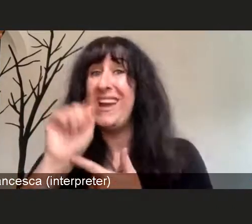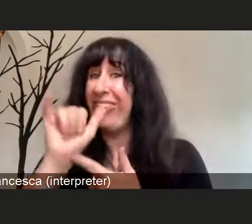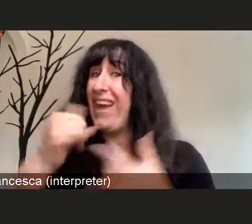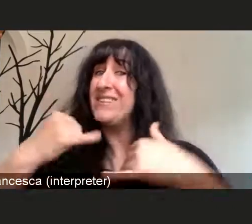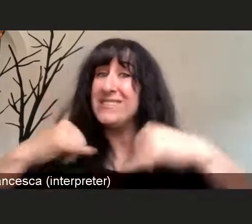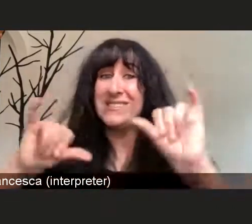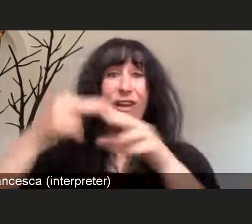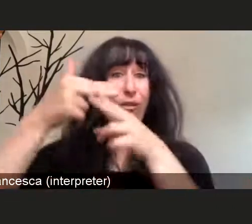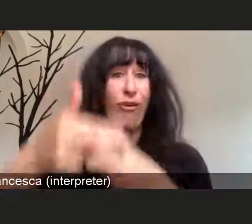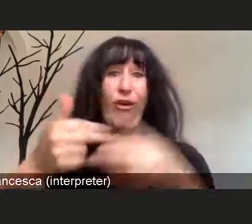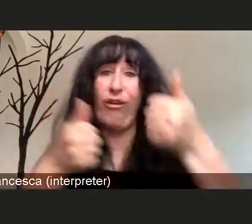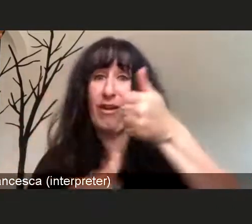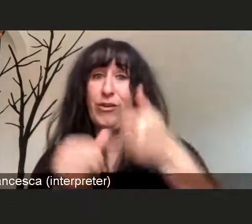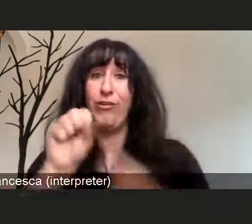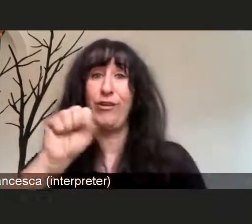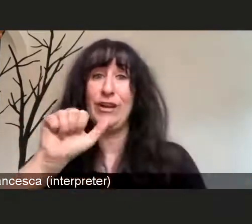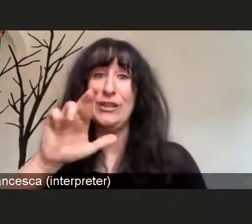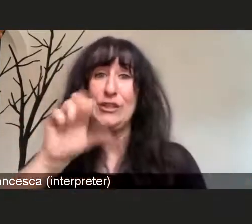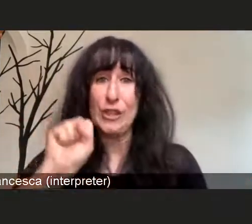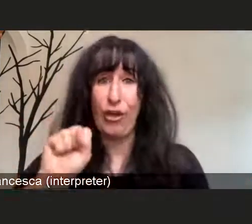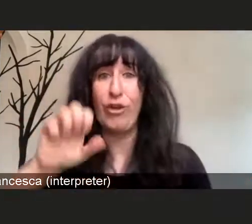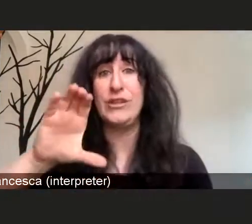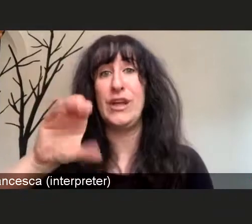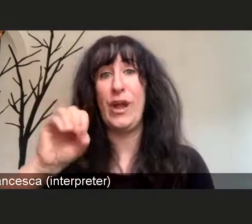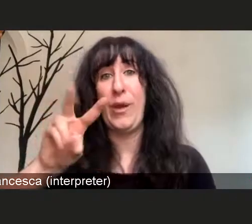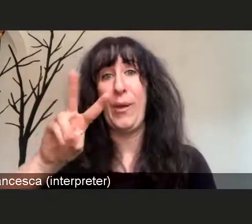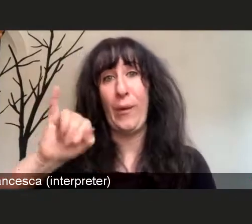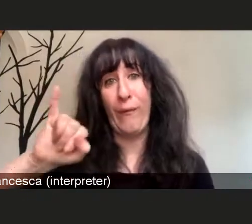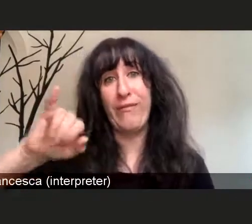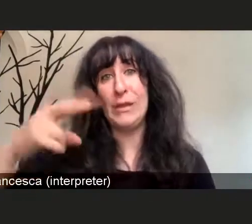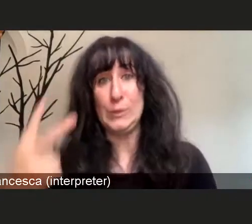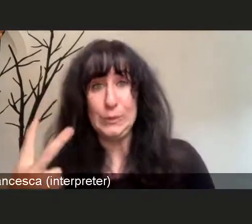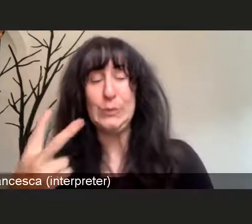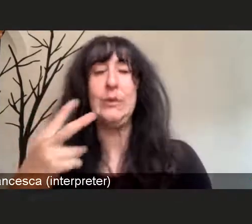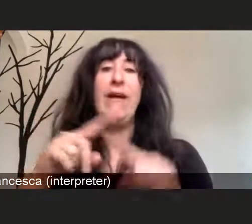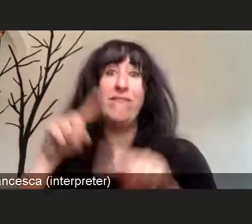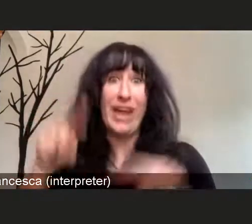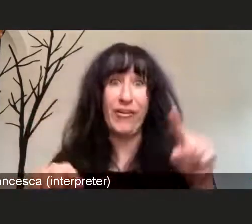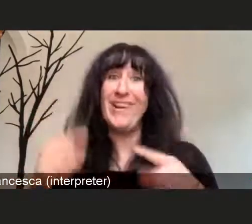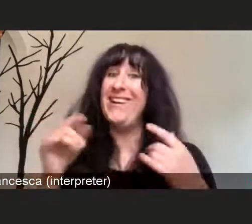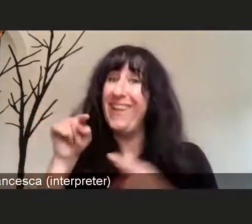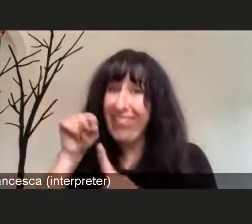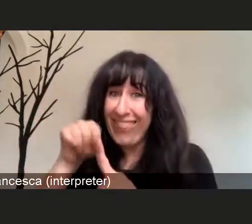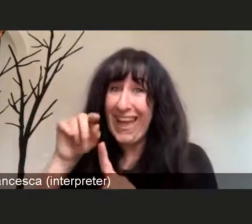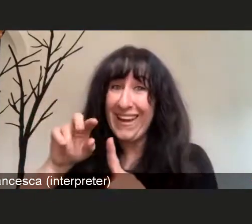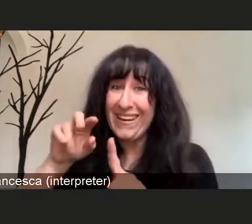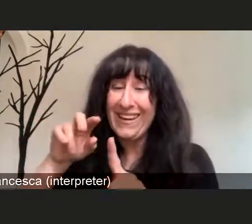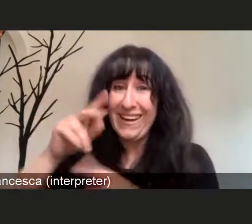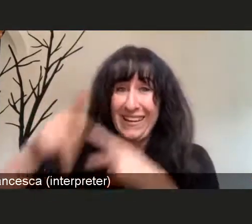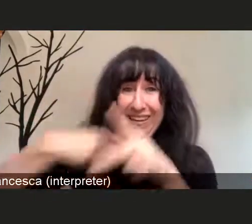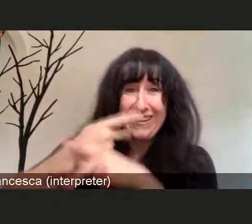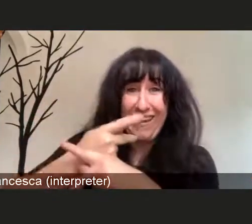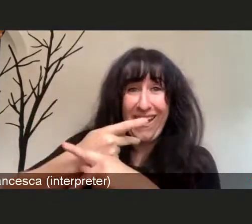and it still causes COVID-19. This virus, the SARS-CoV-2 virus has been present